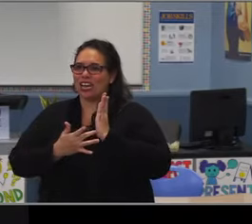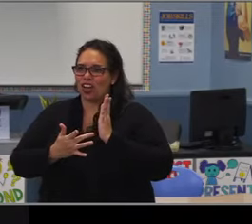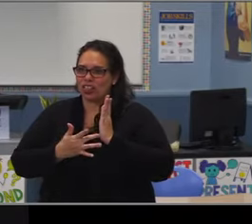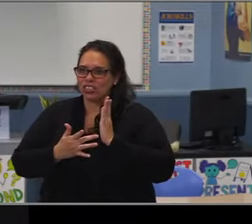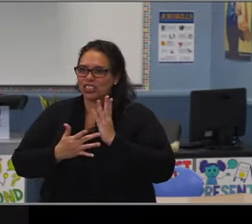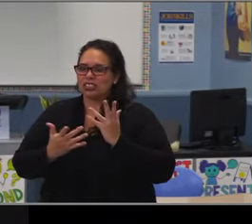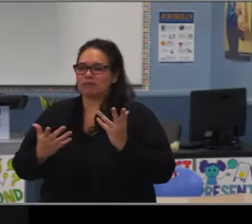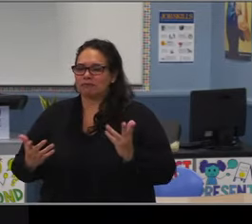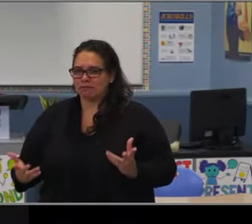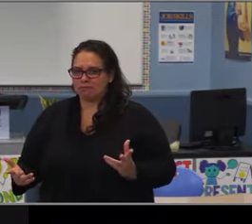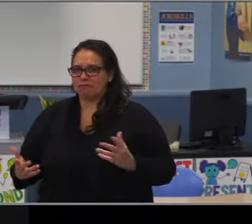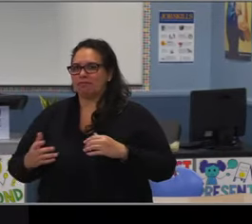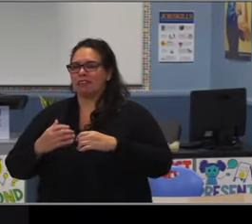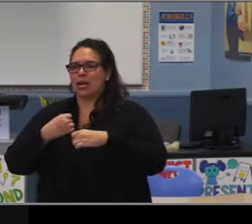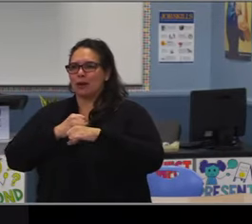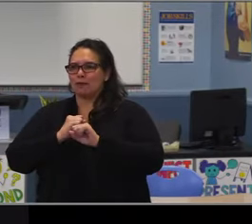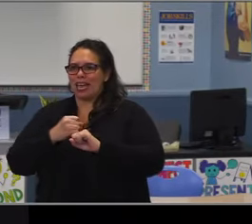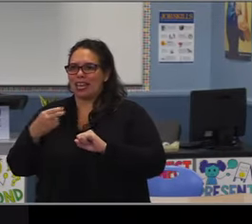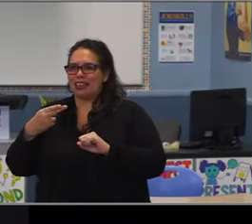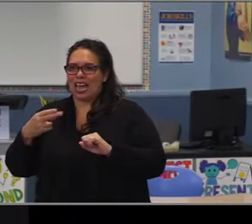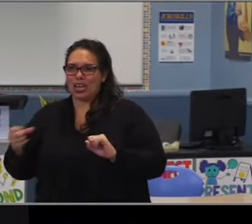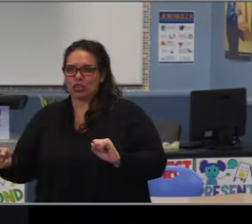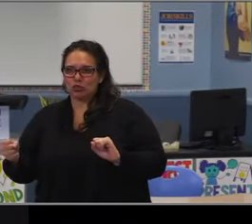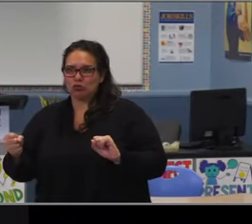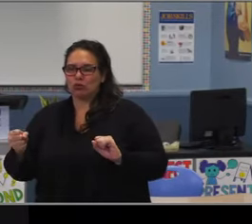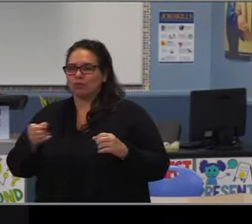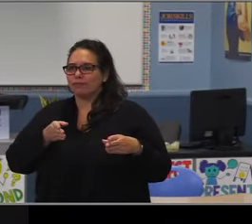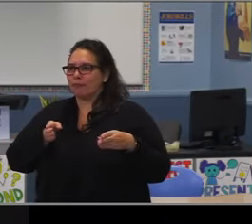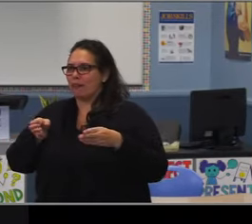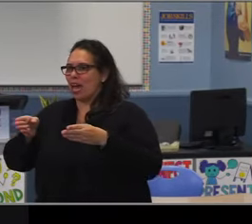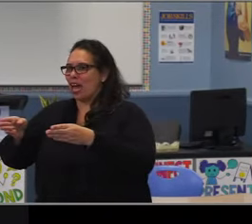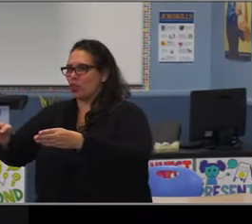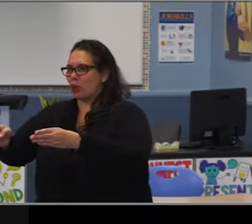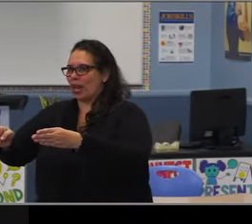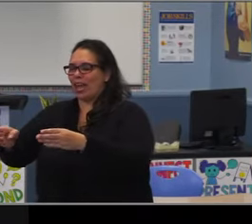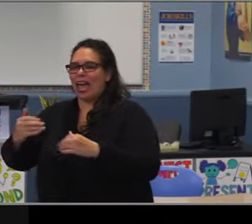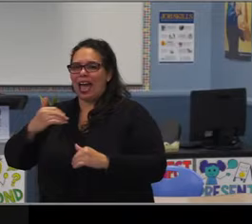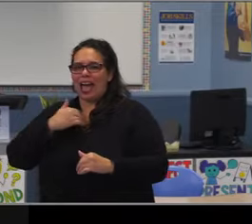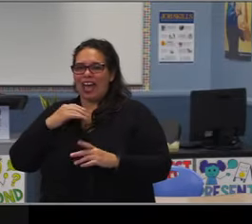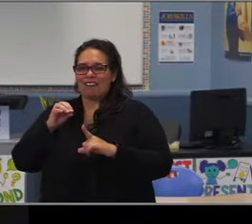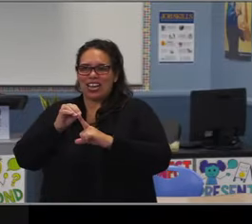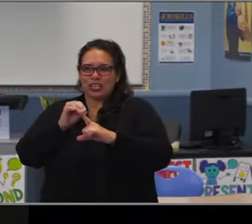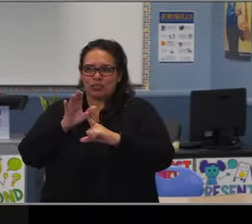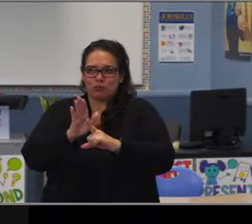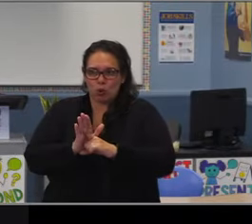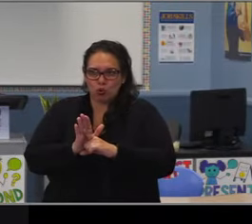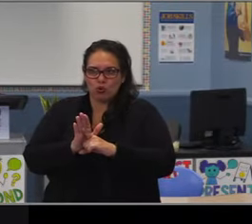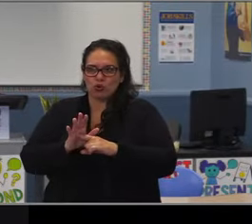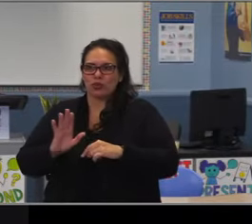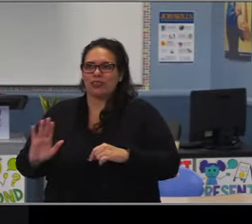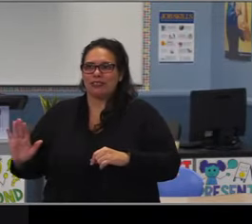Do we look at that alternate schedule and look at how do we systematize perhaps